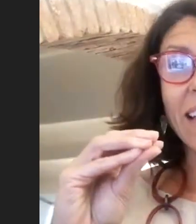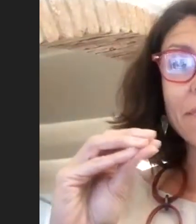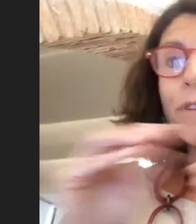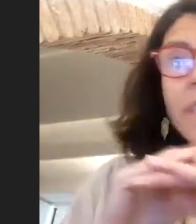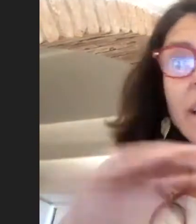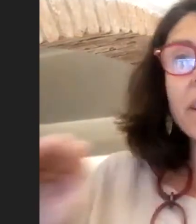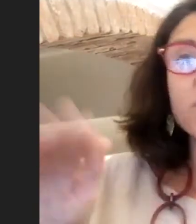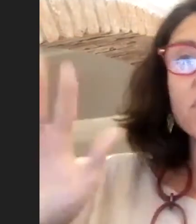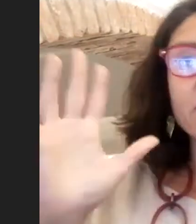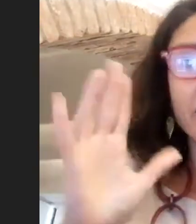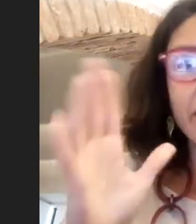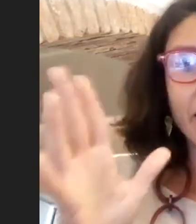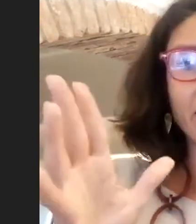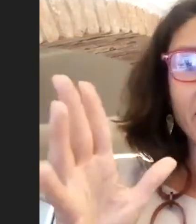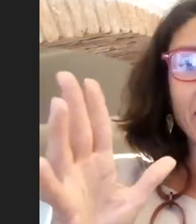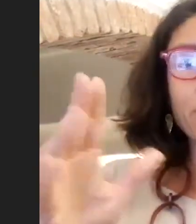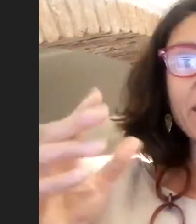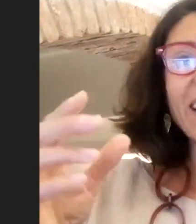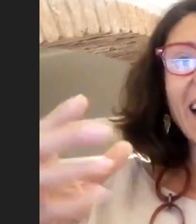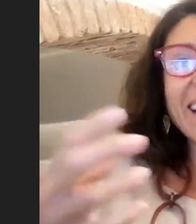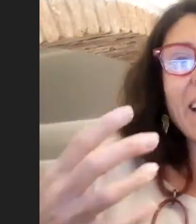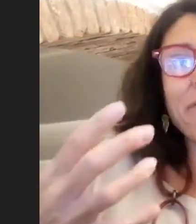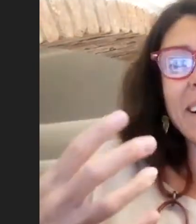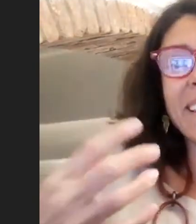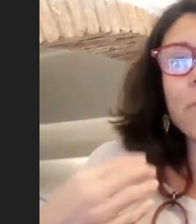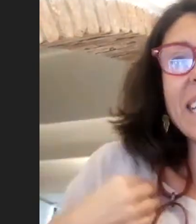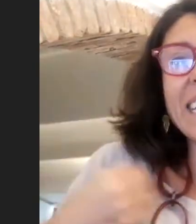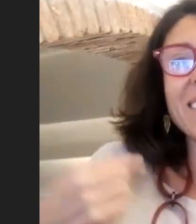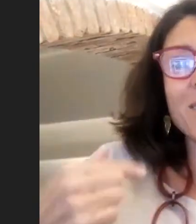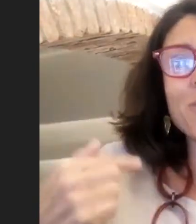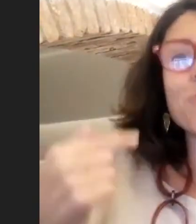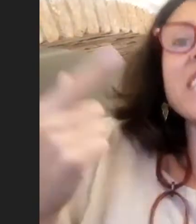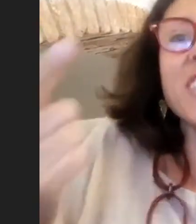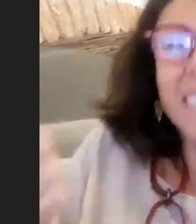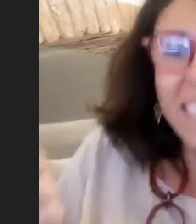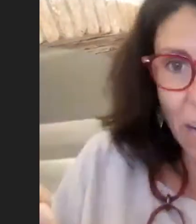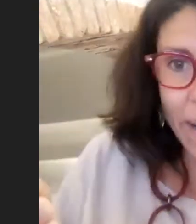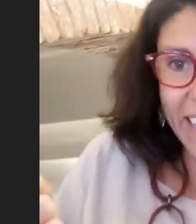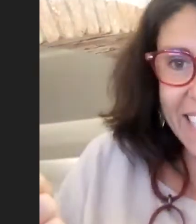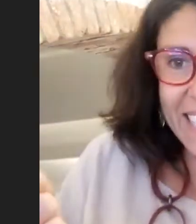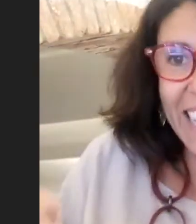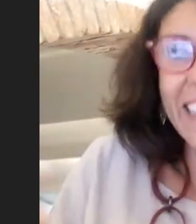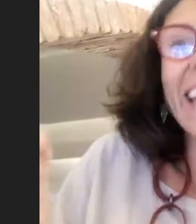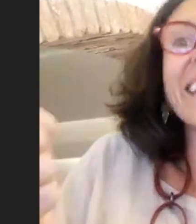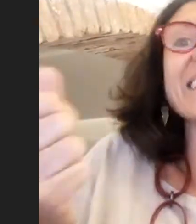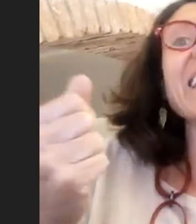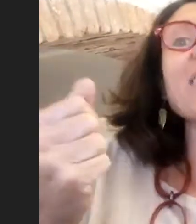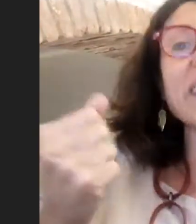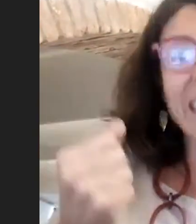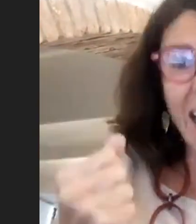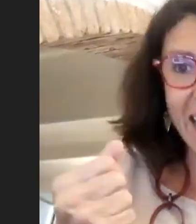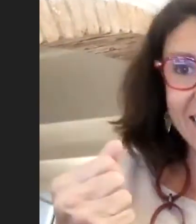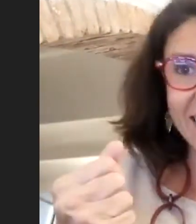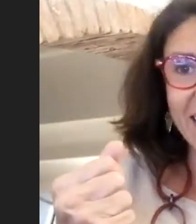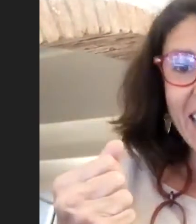and for them it was there. And I felt that we needed to reach this awareness that they already had.